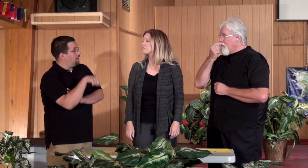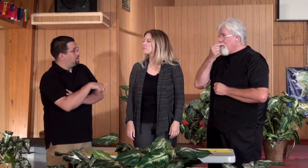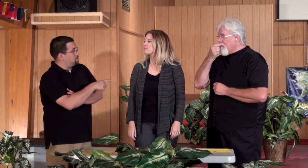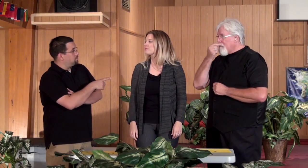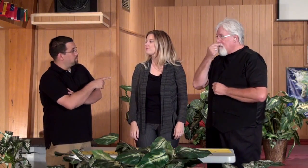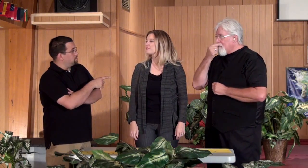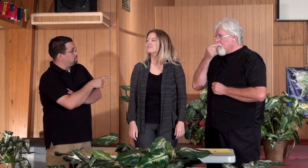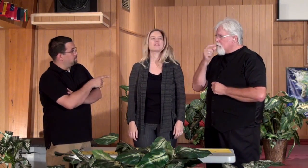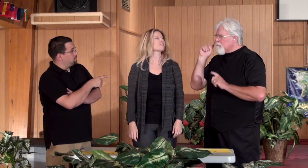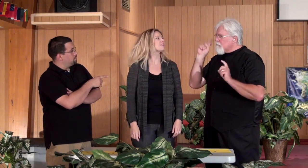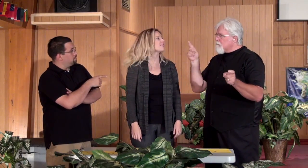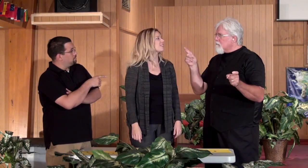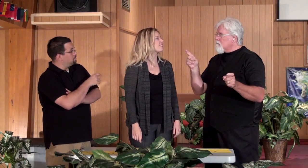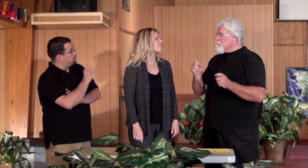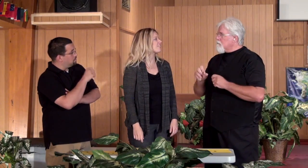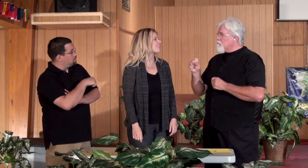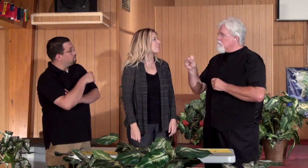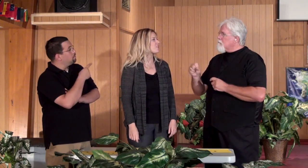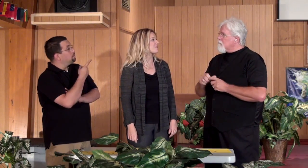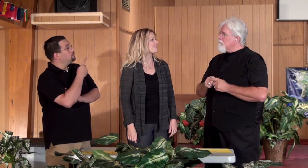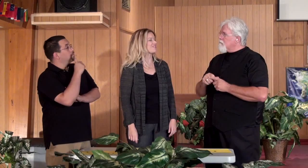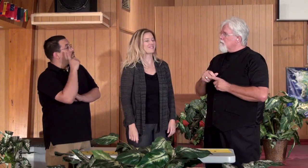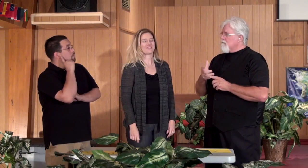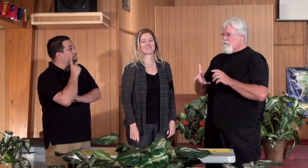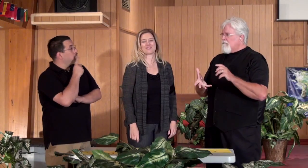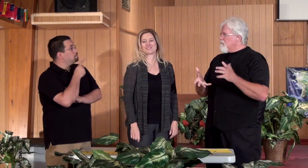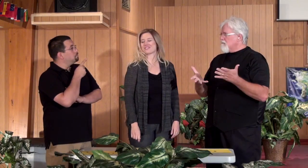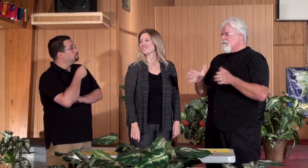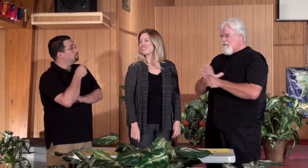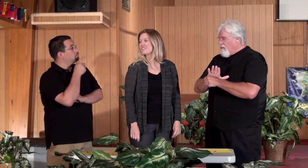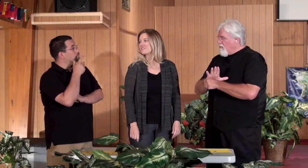hearing aids if you take them off. Mark: Yeah I can take mine off too...I'm totally